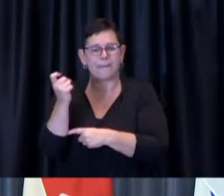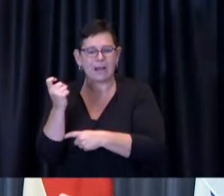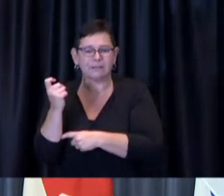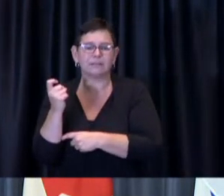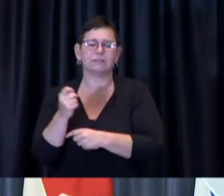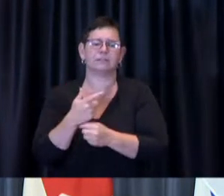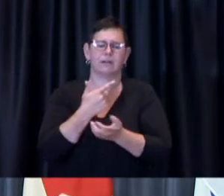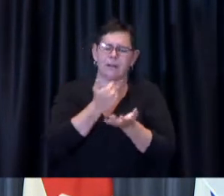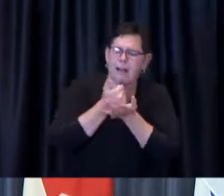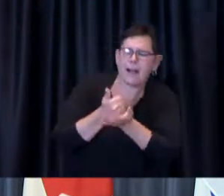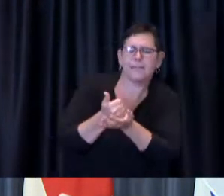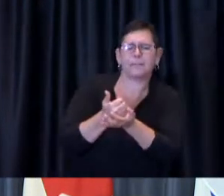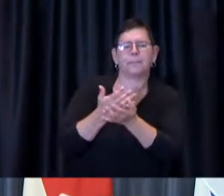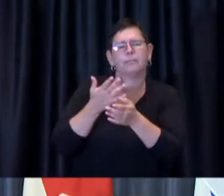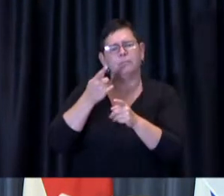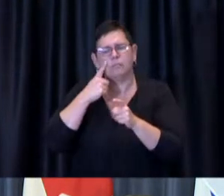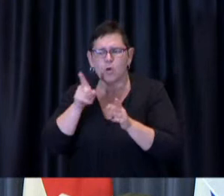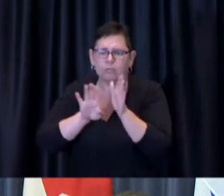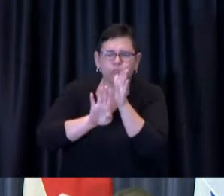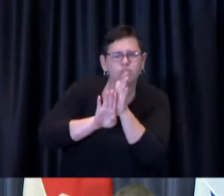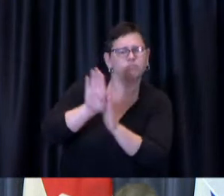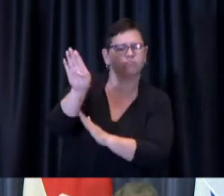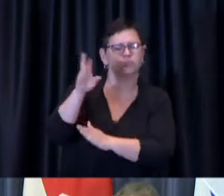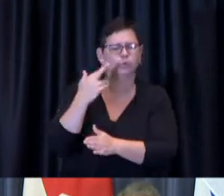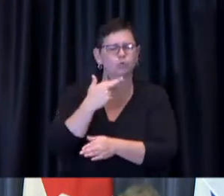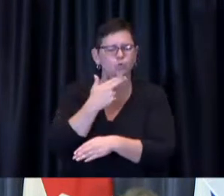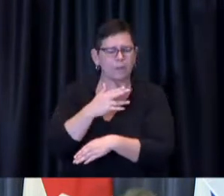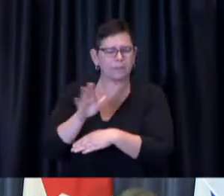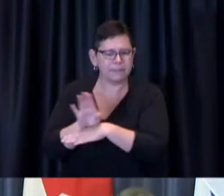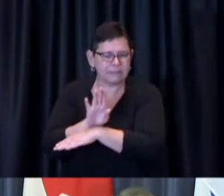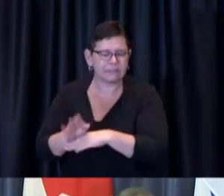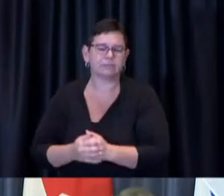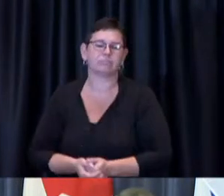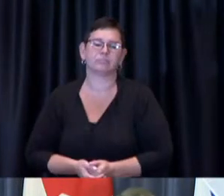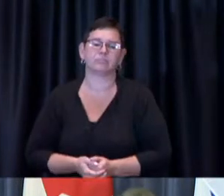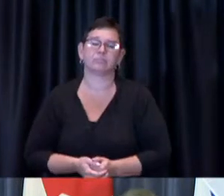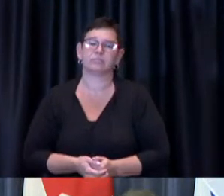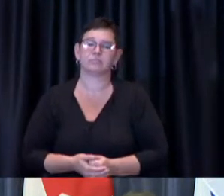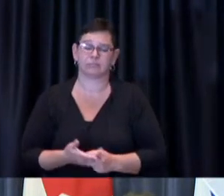And thank you as well to the Government of Canada's Federal Economic Development Agency for Southern Ontario